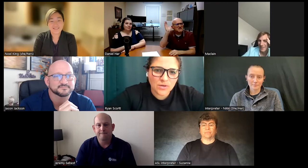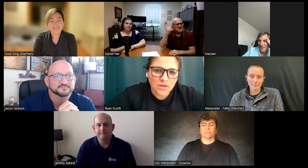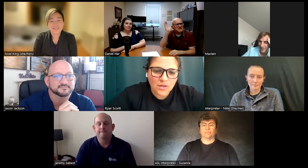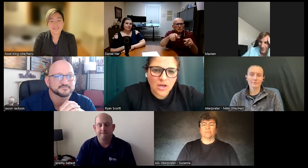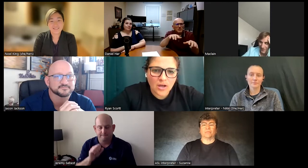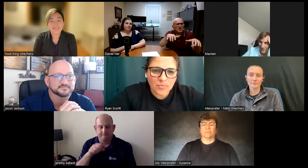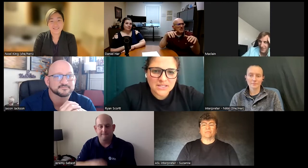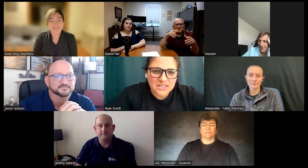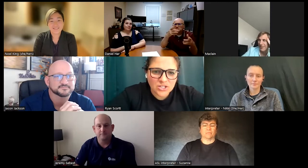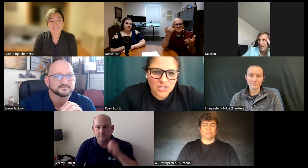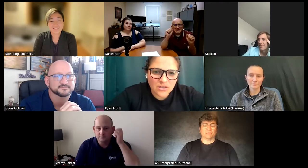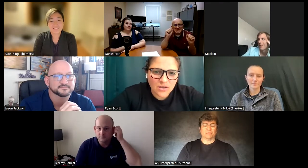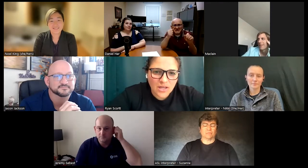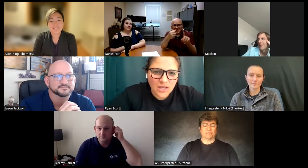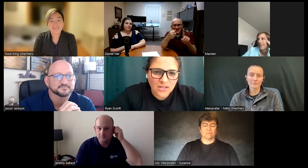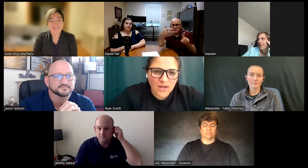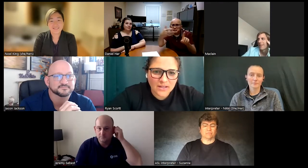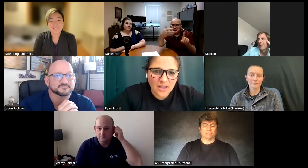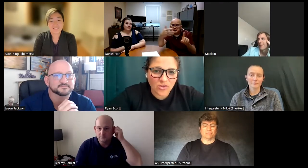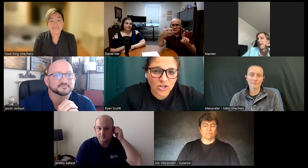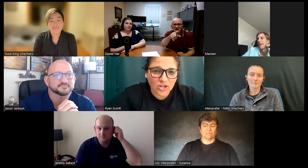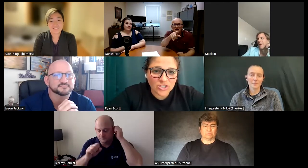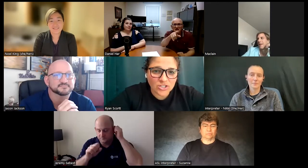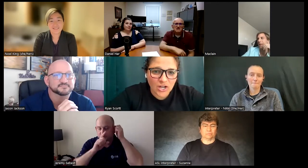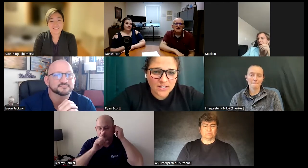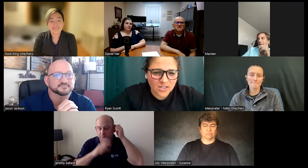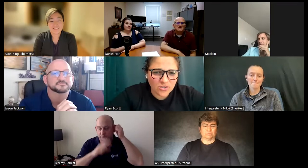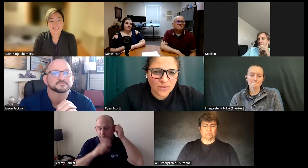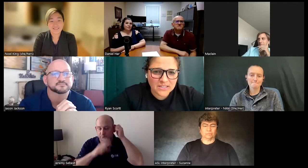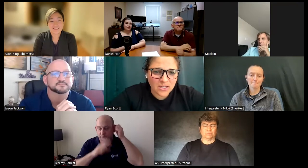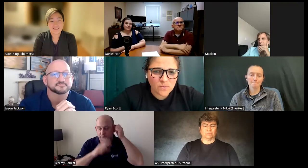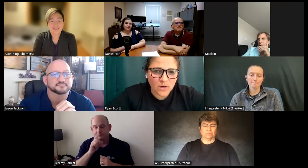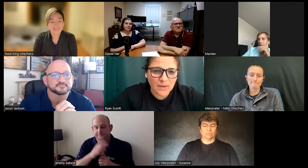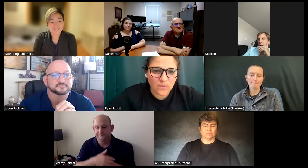uh presentation and you had a large audience can you expand more about what